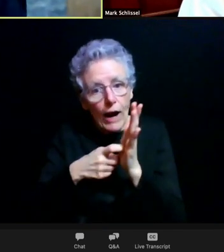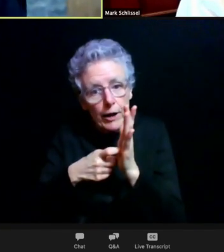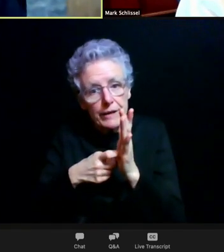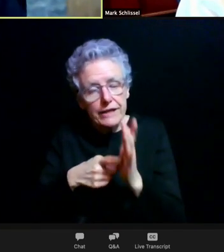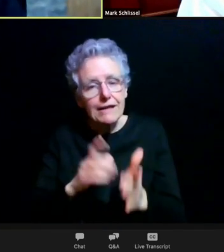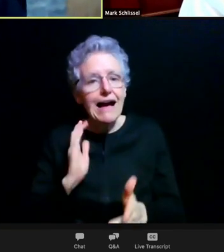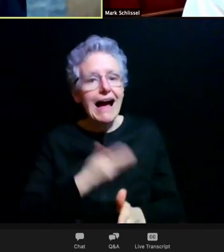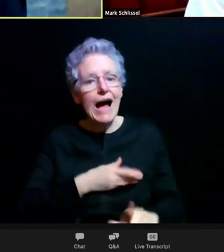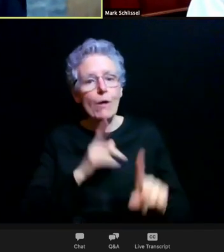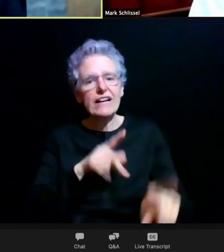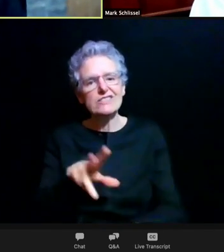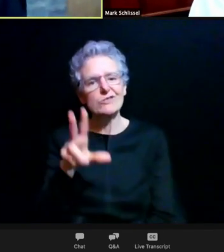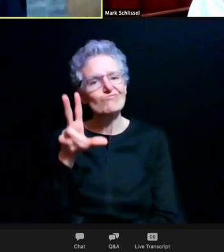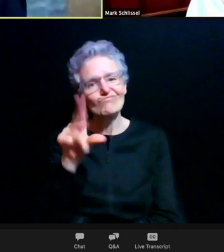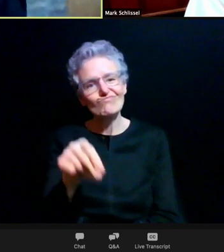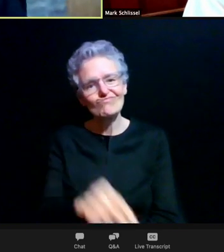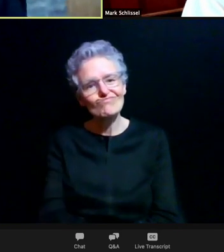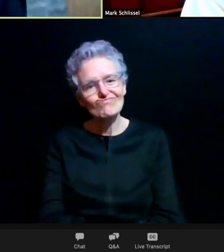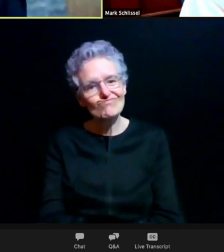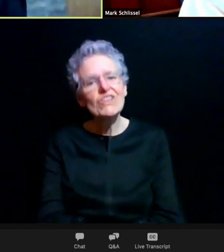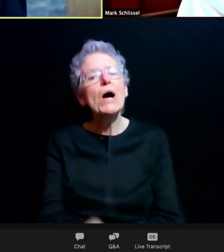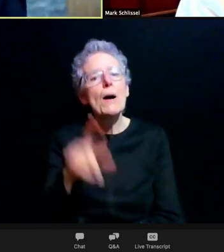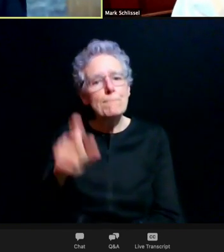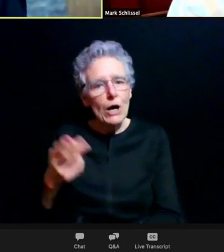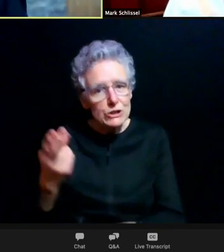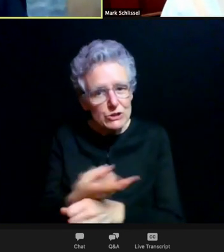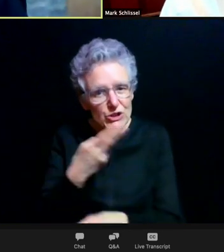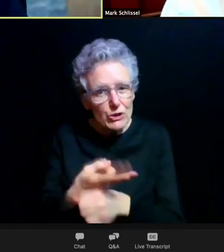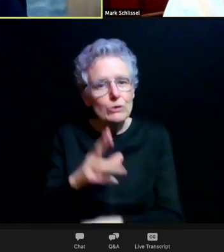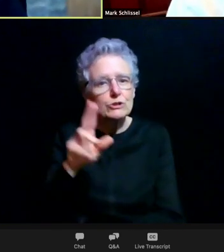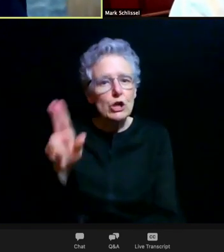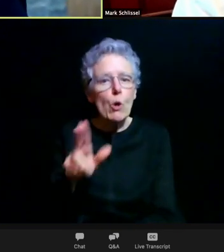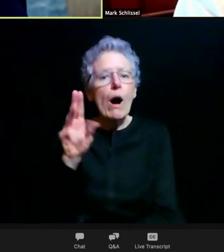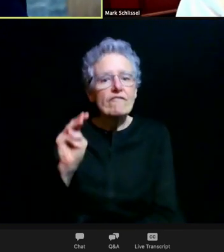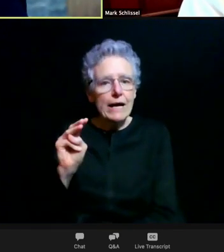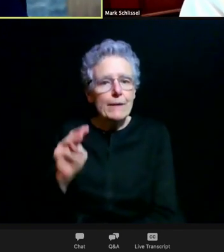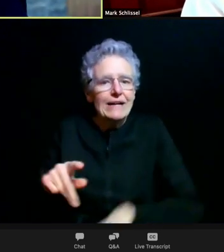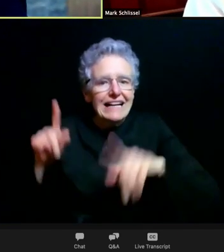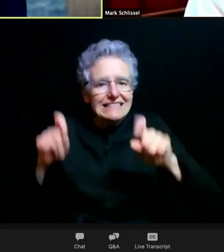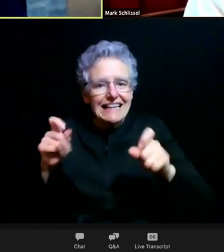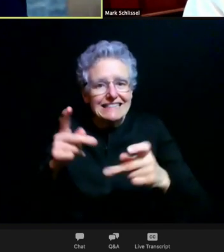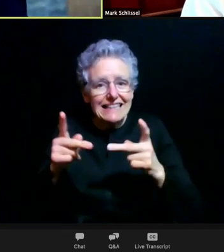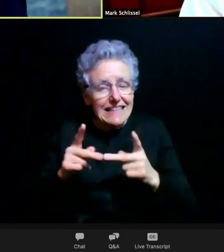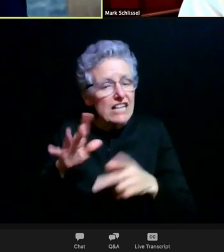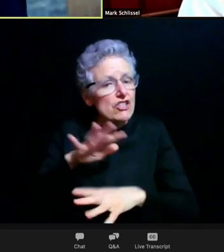They do need to use the CSTP sites. And again, those sites are all over,